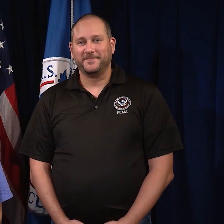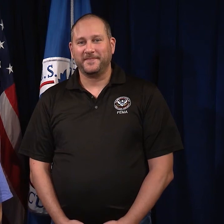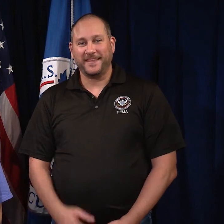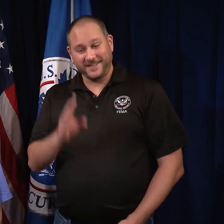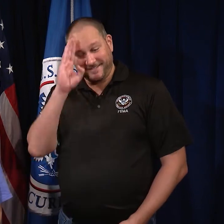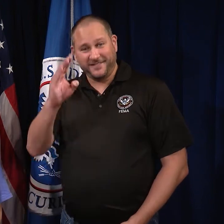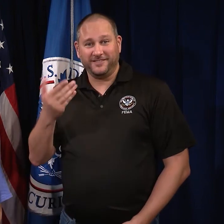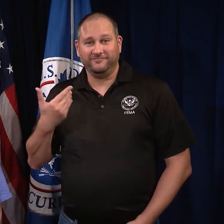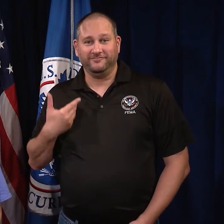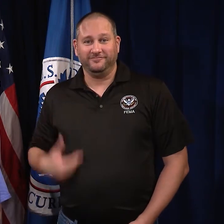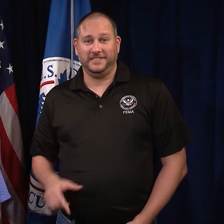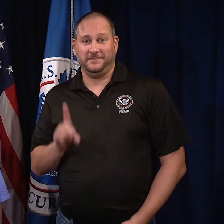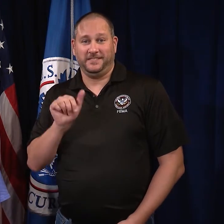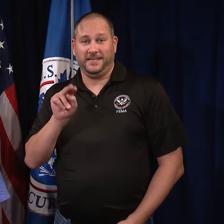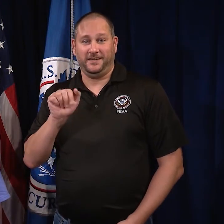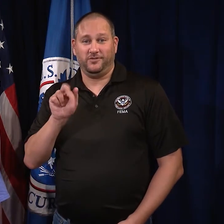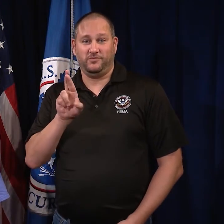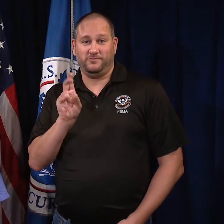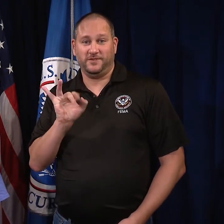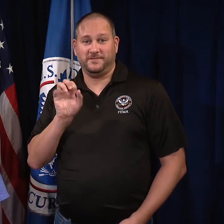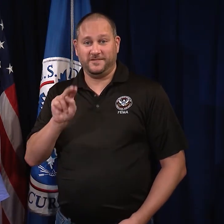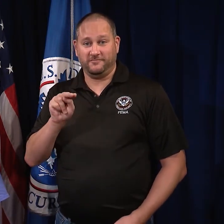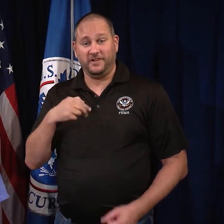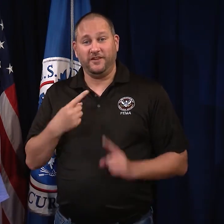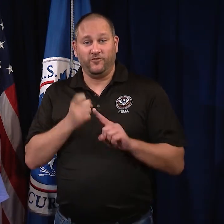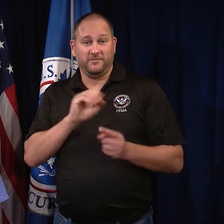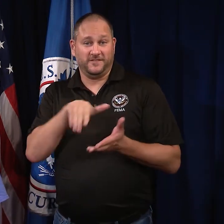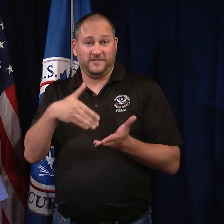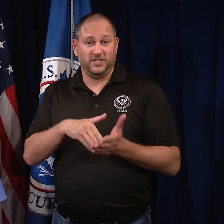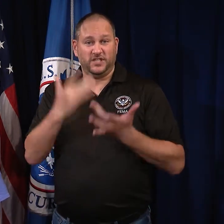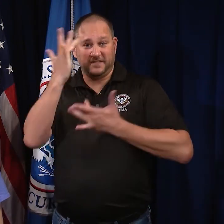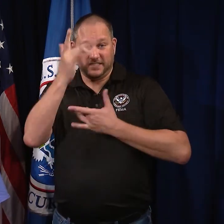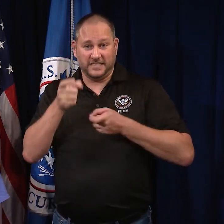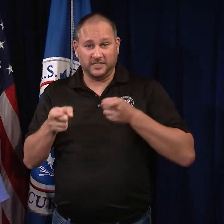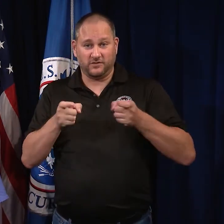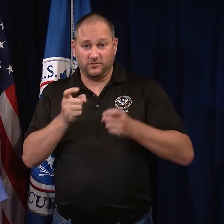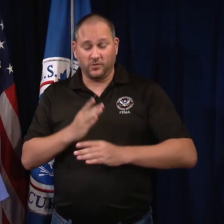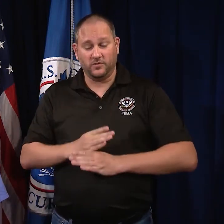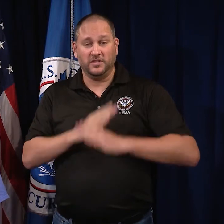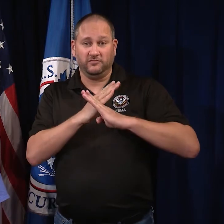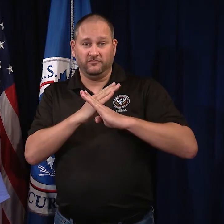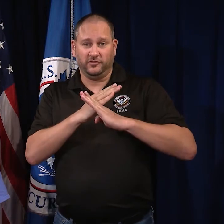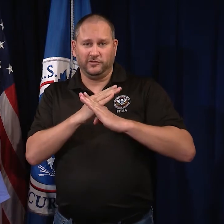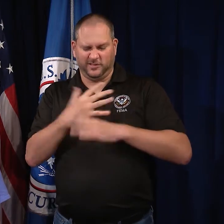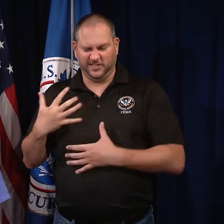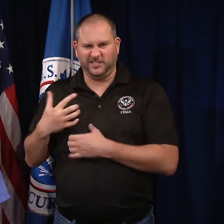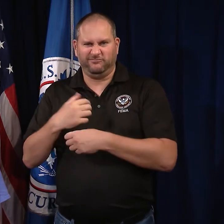Hi, my name is Dana Robison, and I’m from the Centers for Disease Control and Prevention,